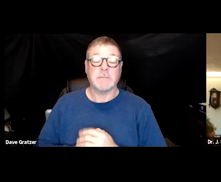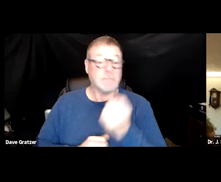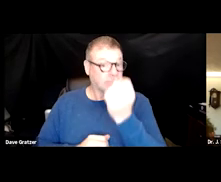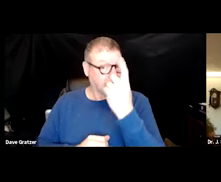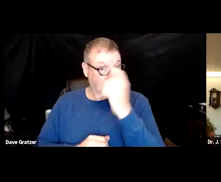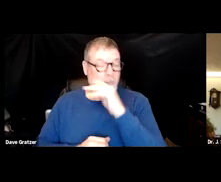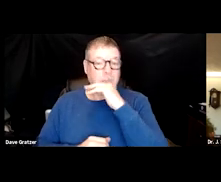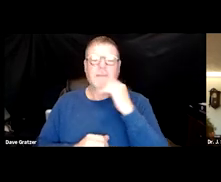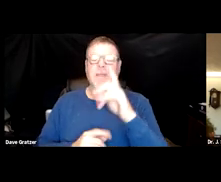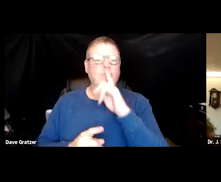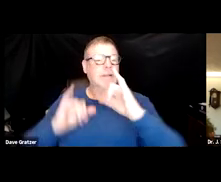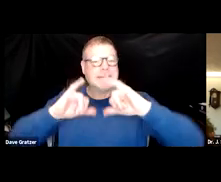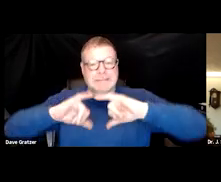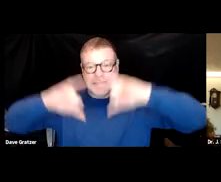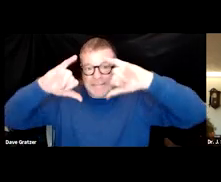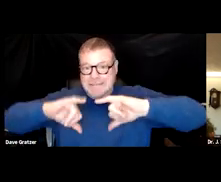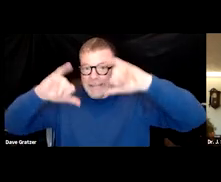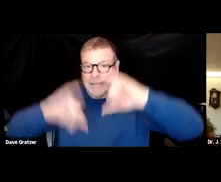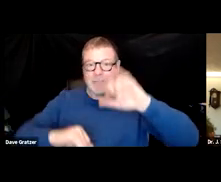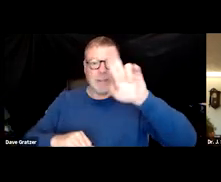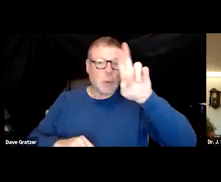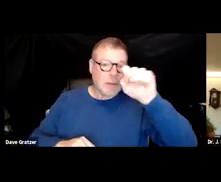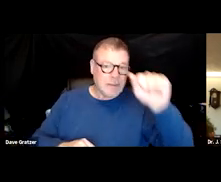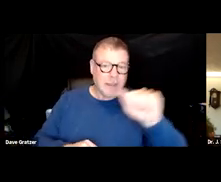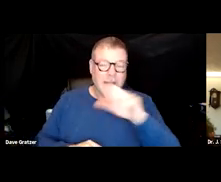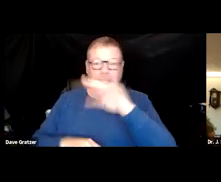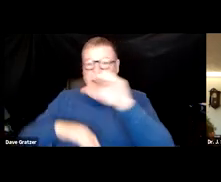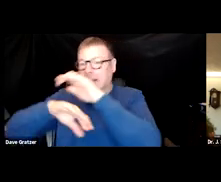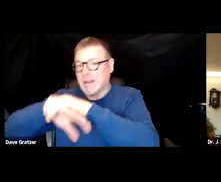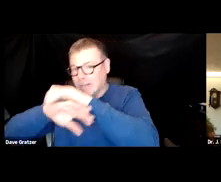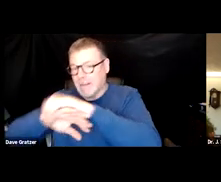they're one and the same infection with the same symptoms. Long COVID is now a condition